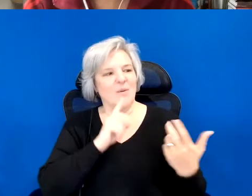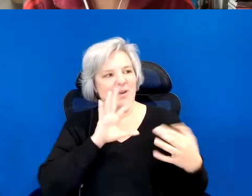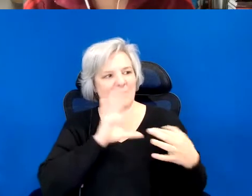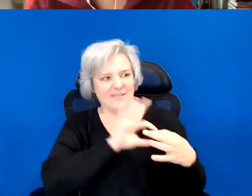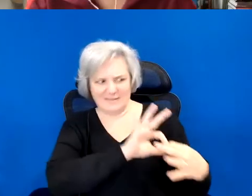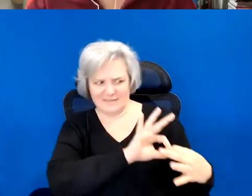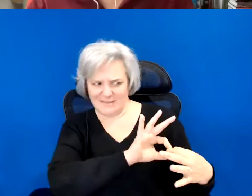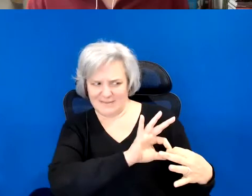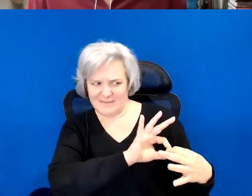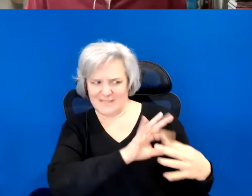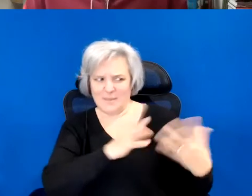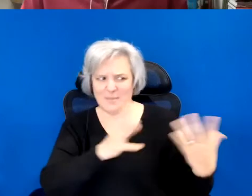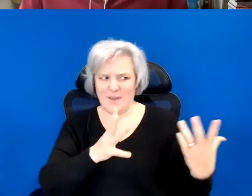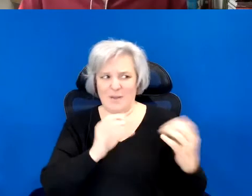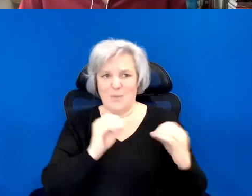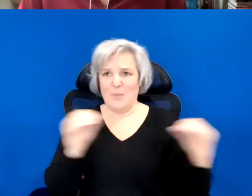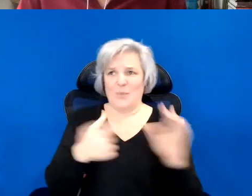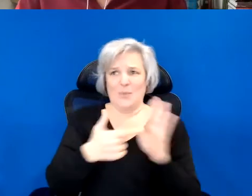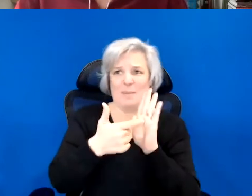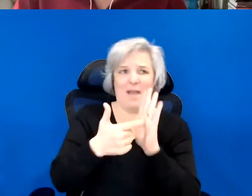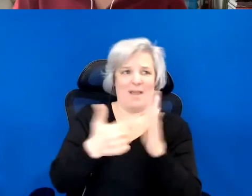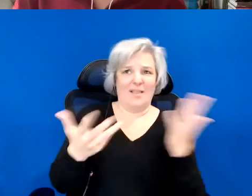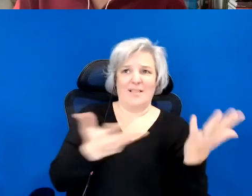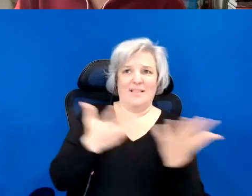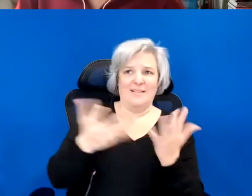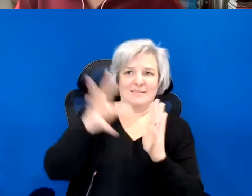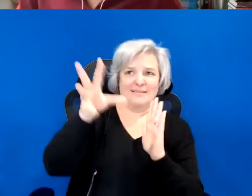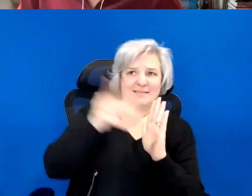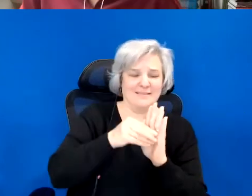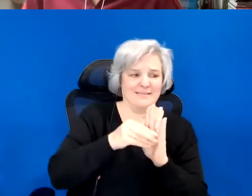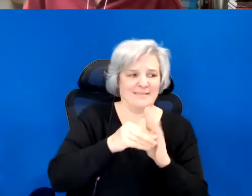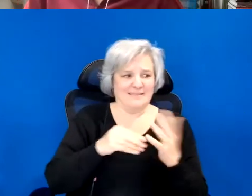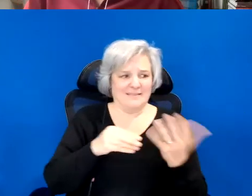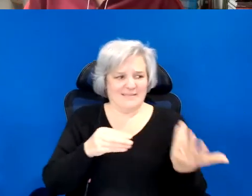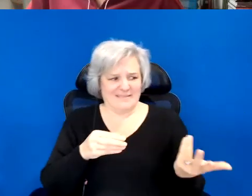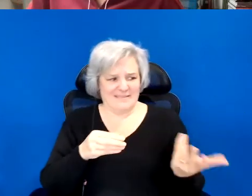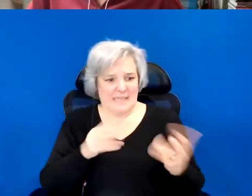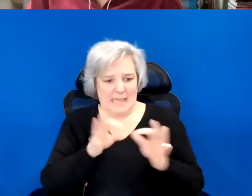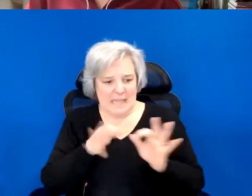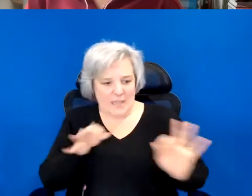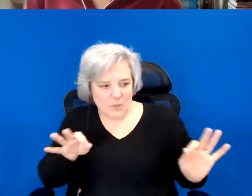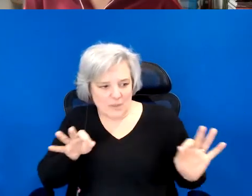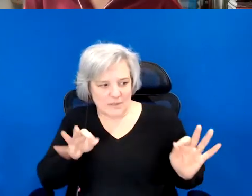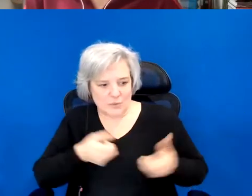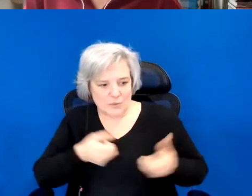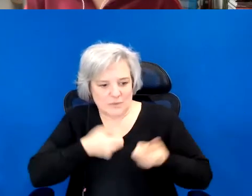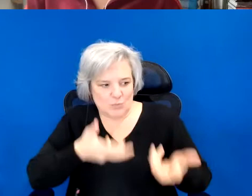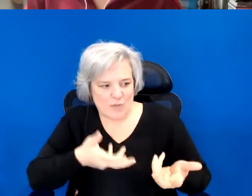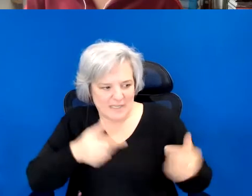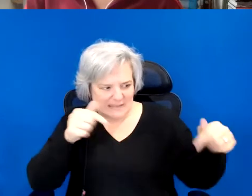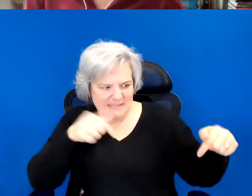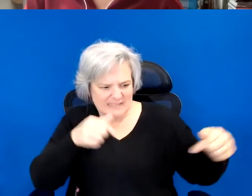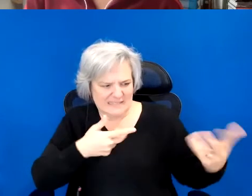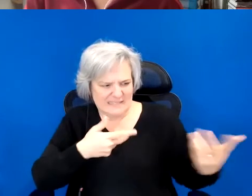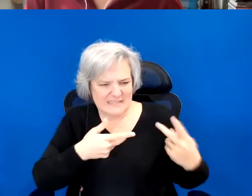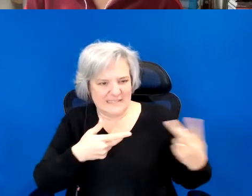we have no trying models. For which there is no language, everybody always stumbles around Nathan and want to call Nathan.